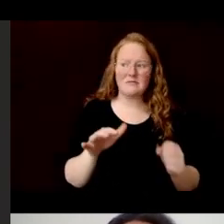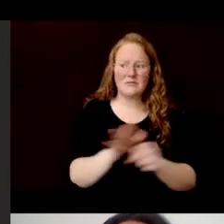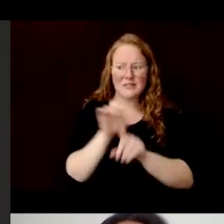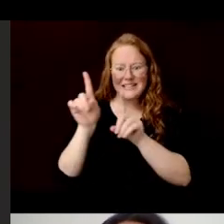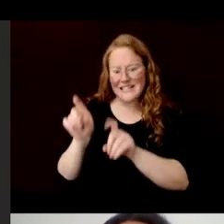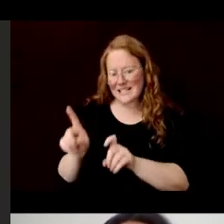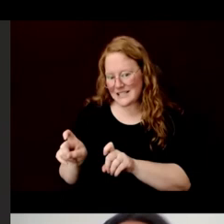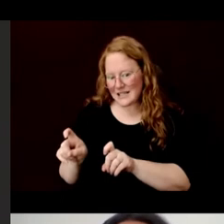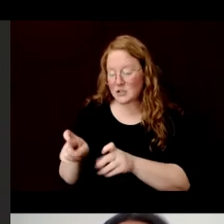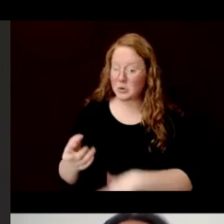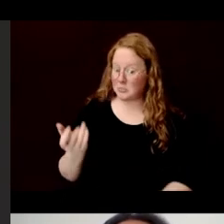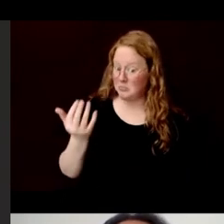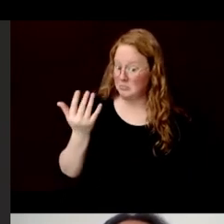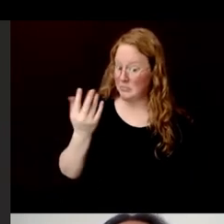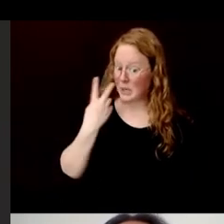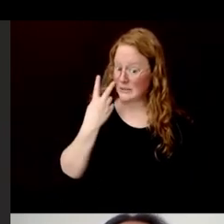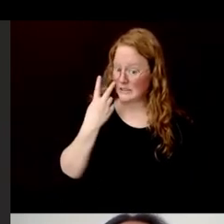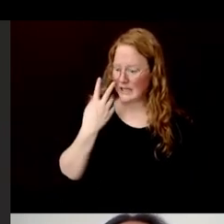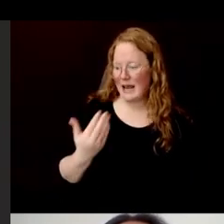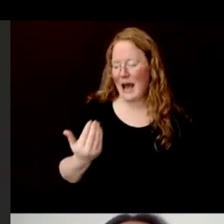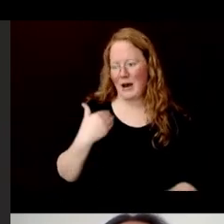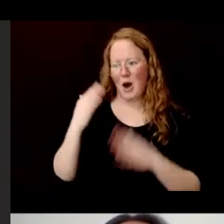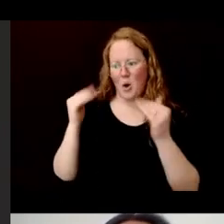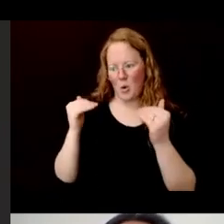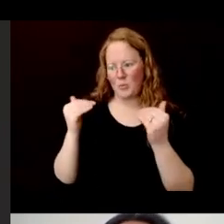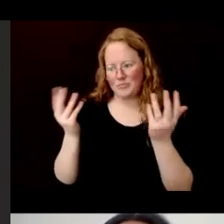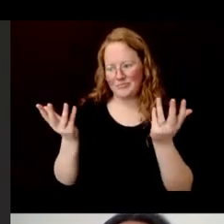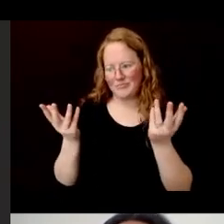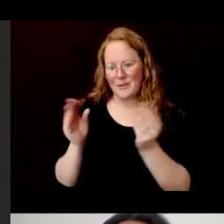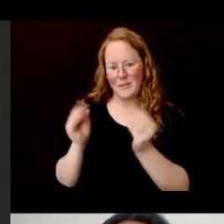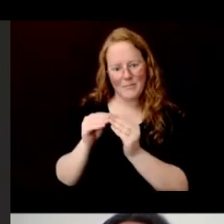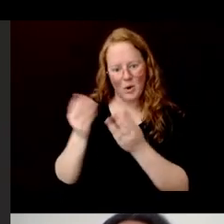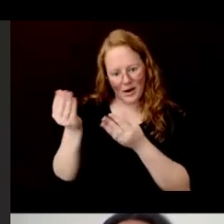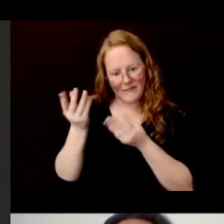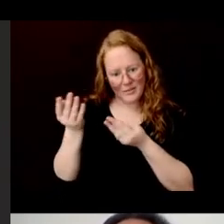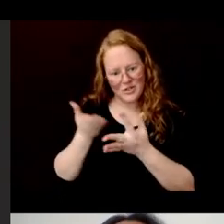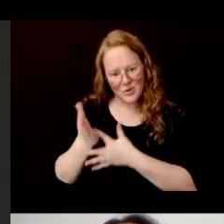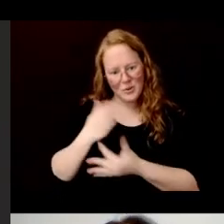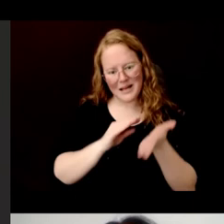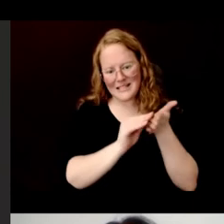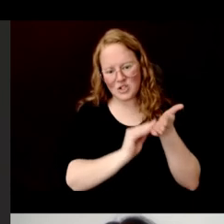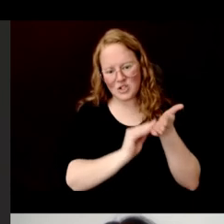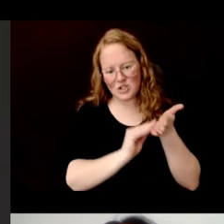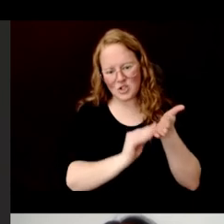I hope to get data on that through my dissertation work.